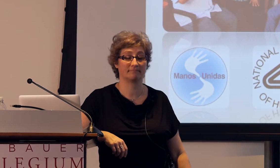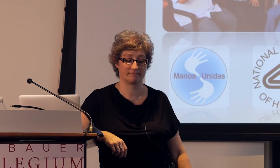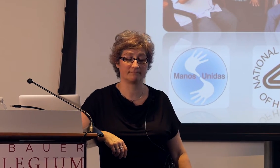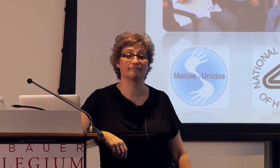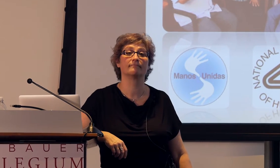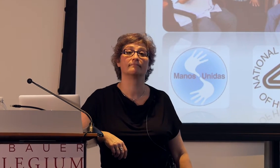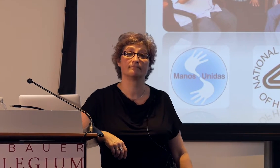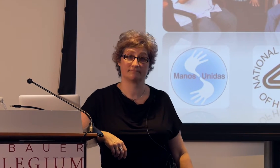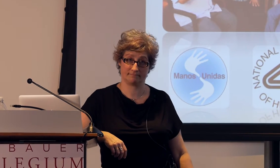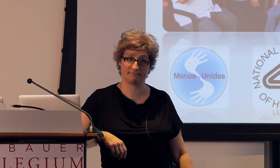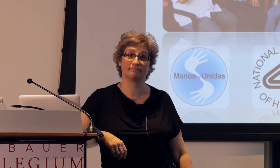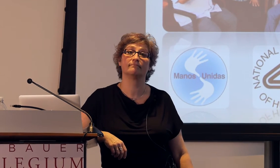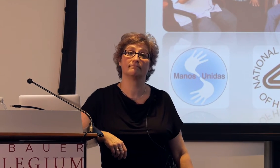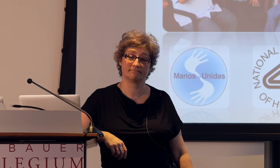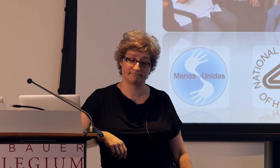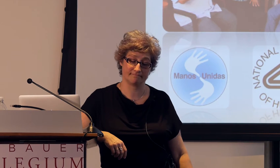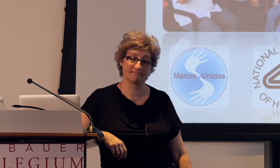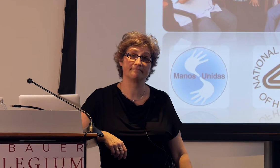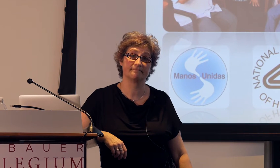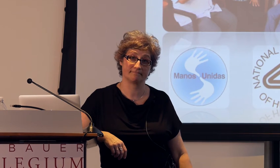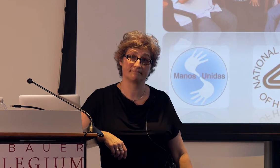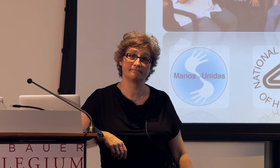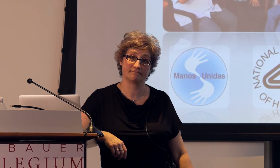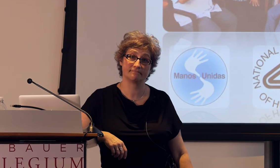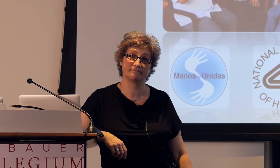to be able to assess accurately, on the other hand,